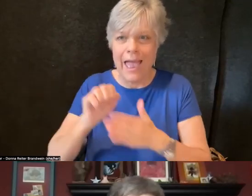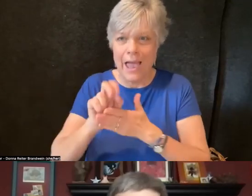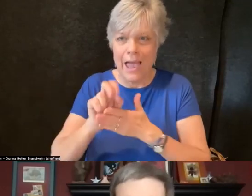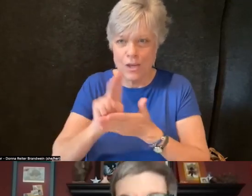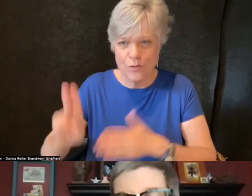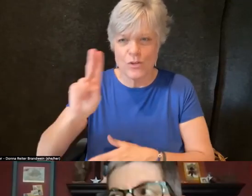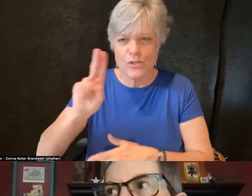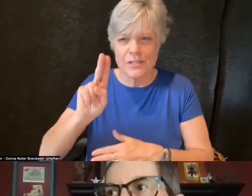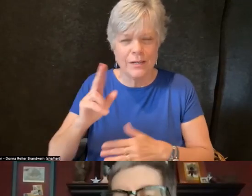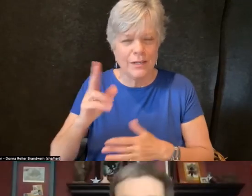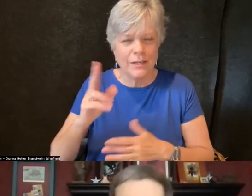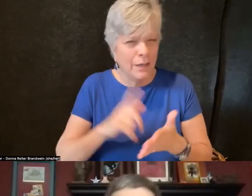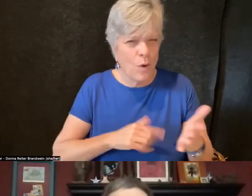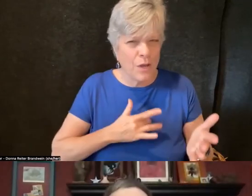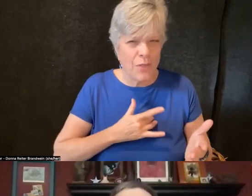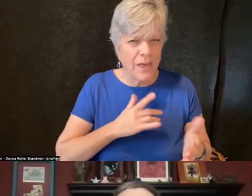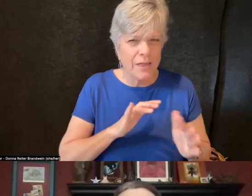in organizing these types of centers.